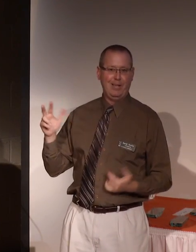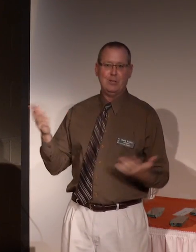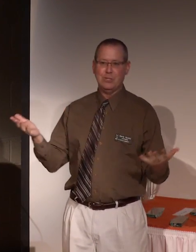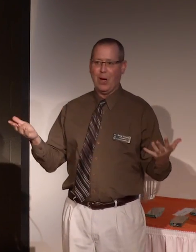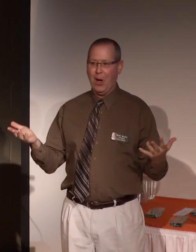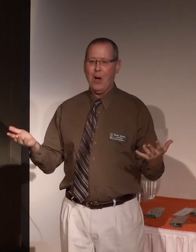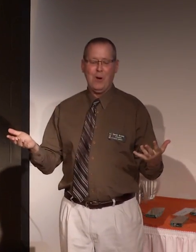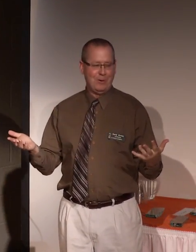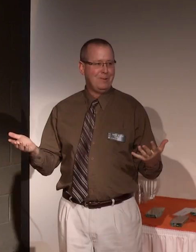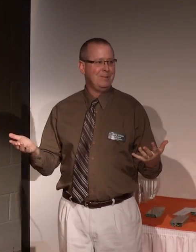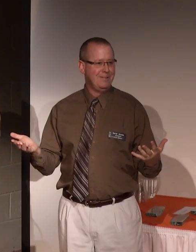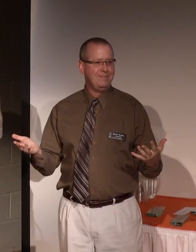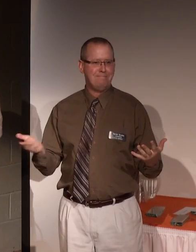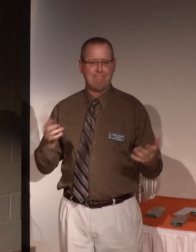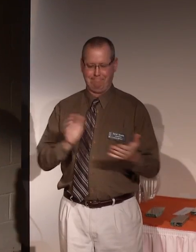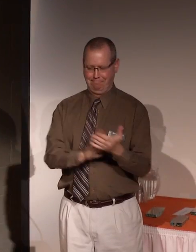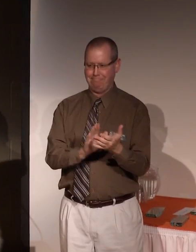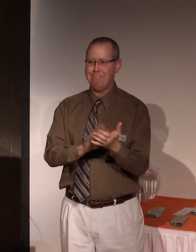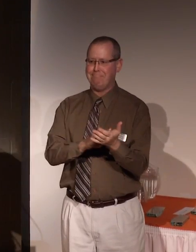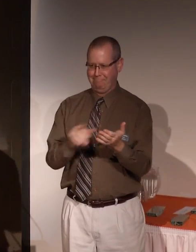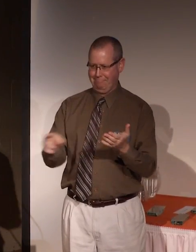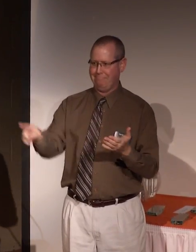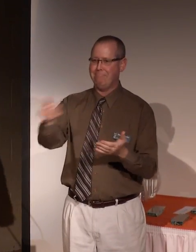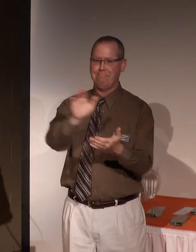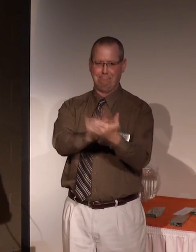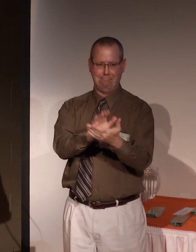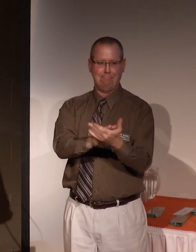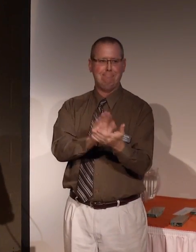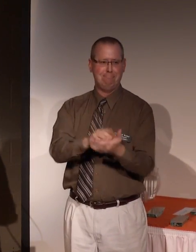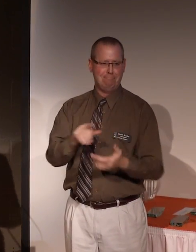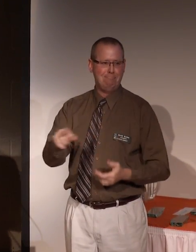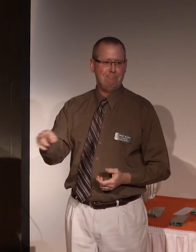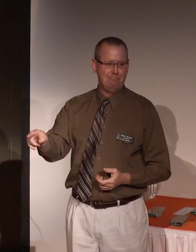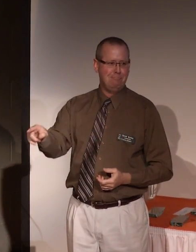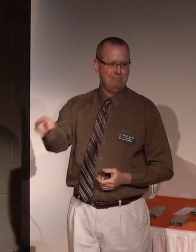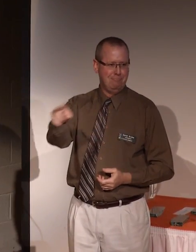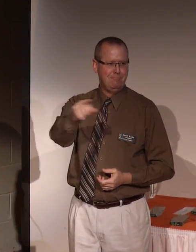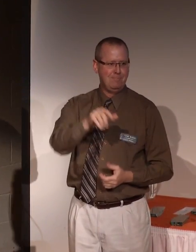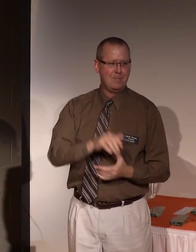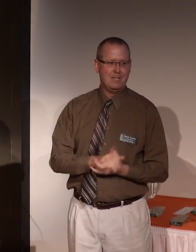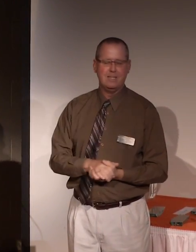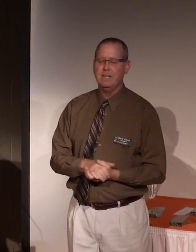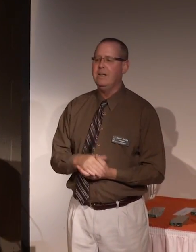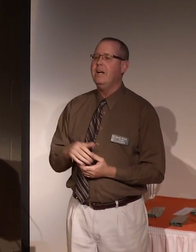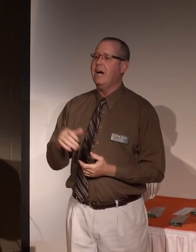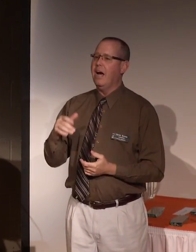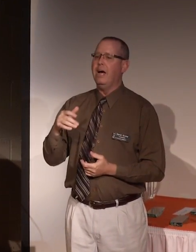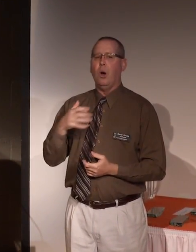So I'd like to wish him a happy